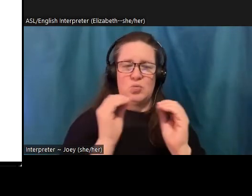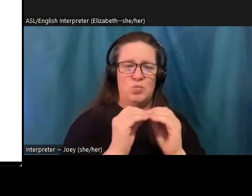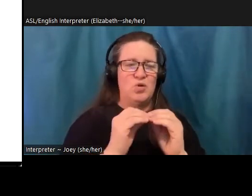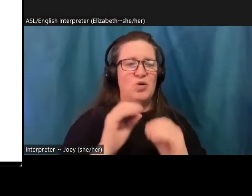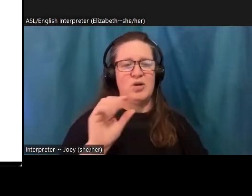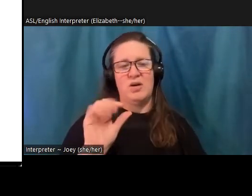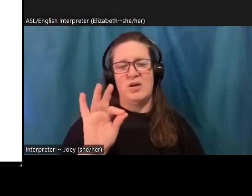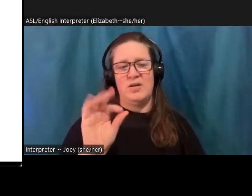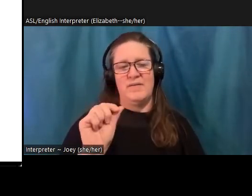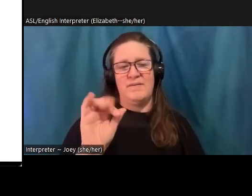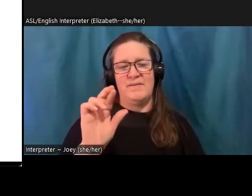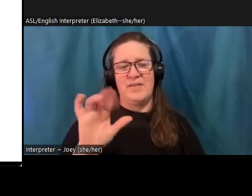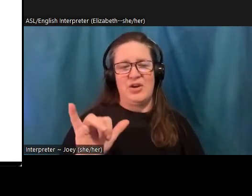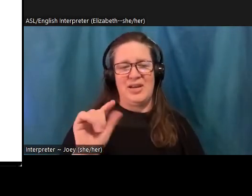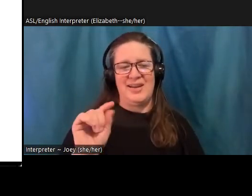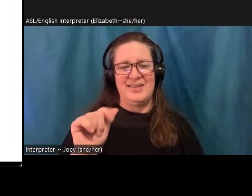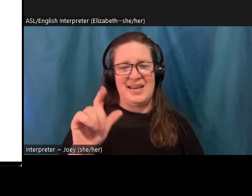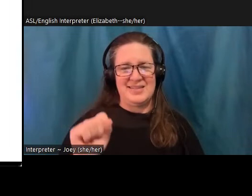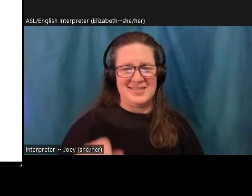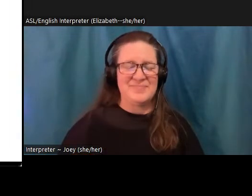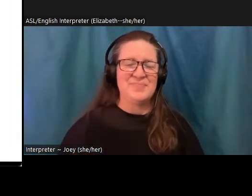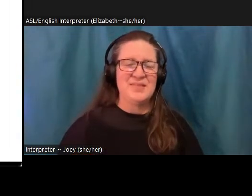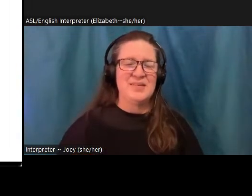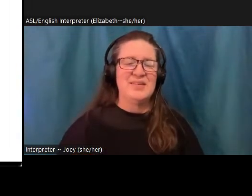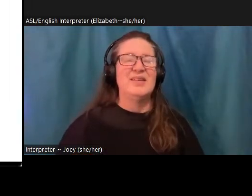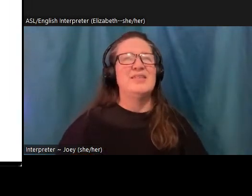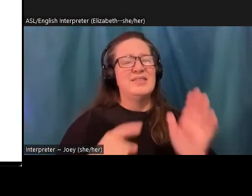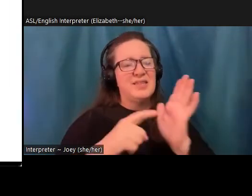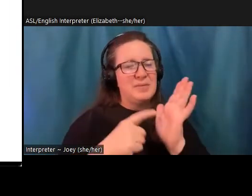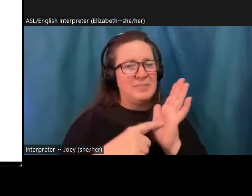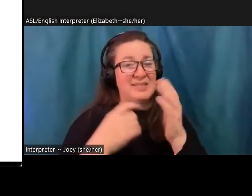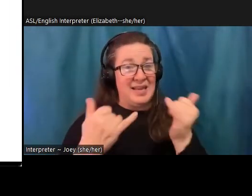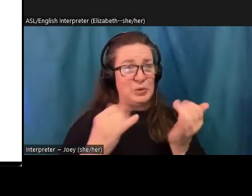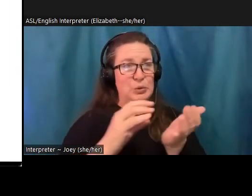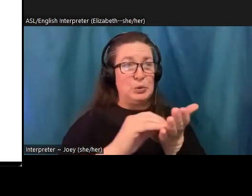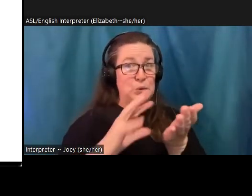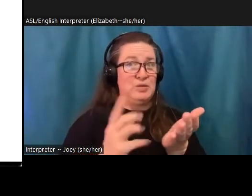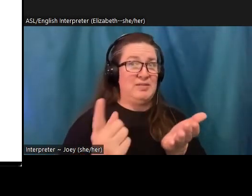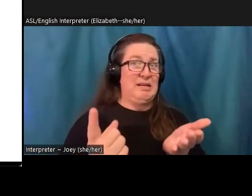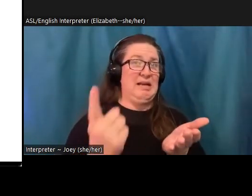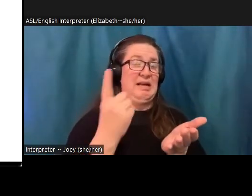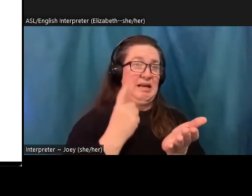get questions from students. And I will ask them sometimes myself, like, what if we're just indulging in wishful thinking